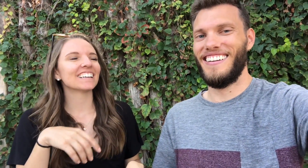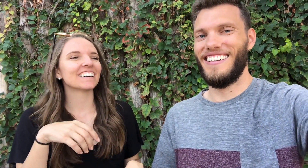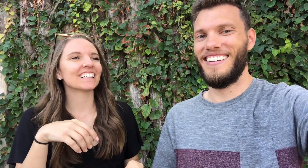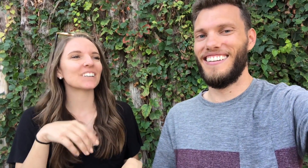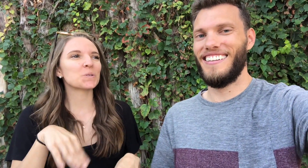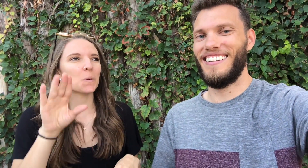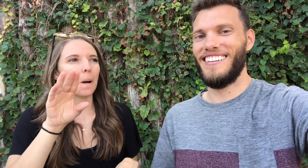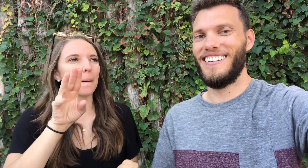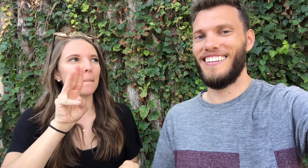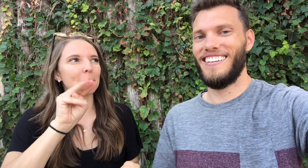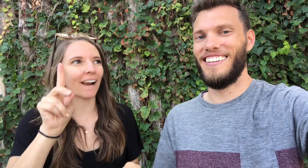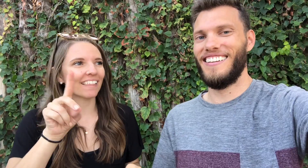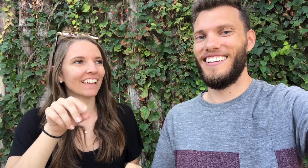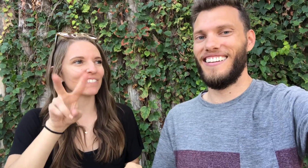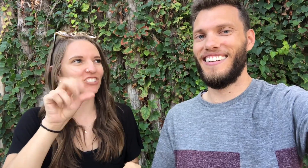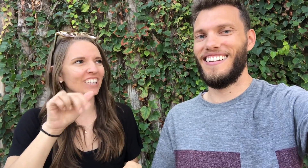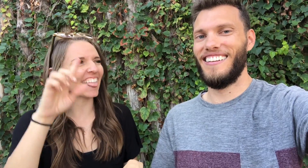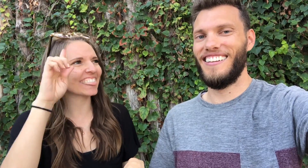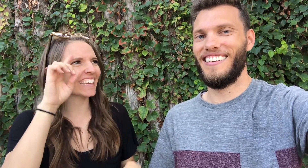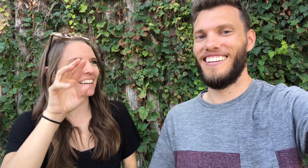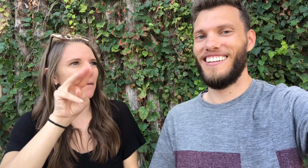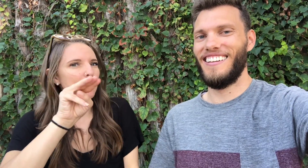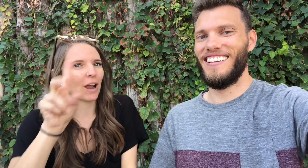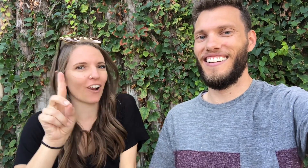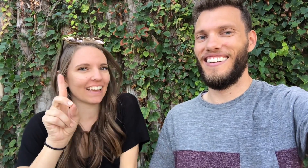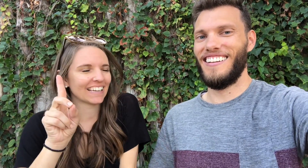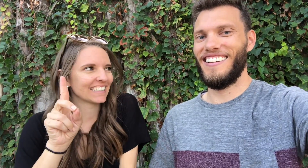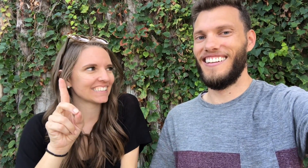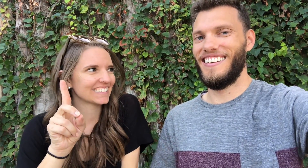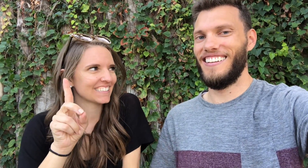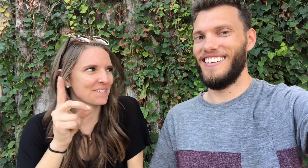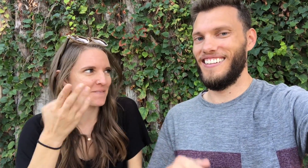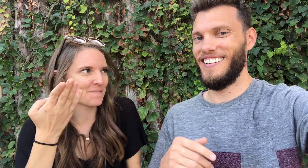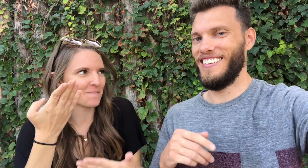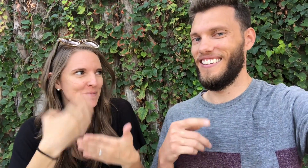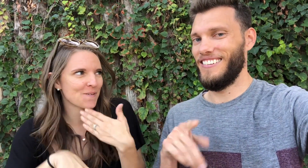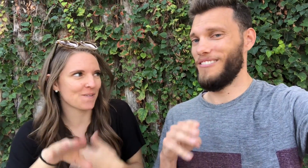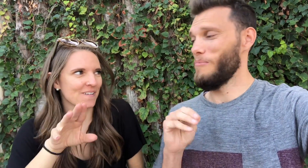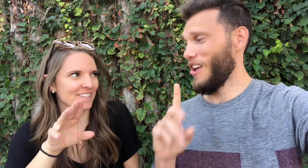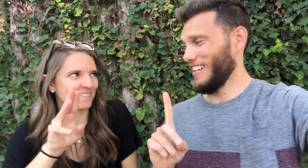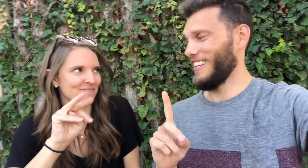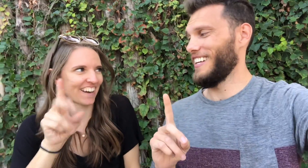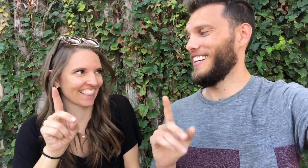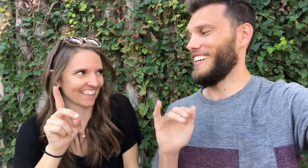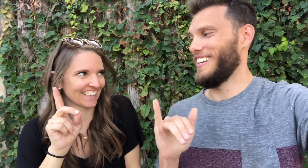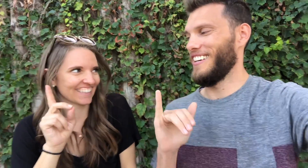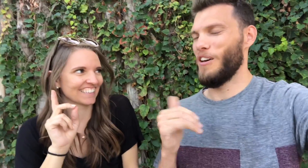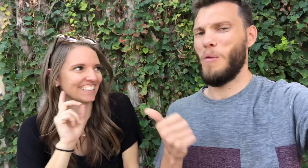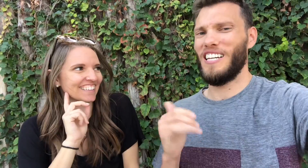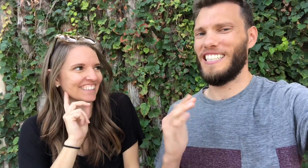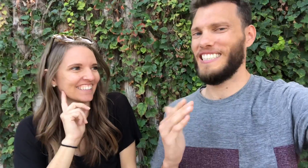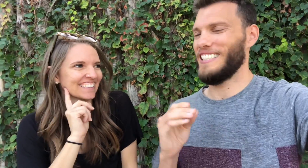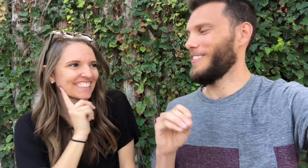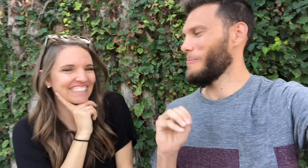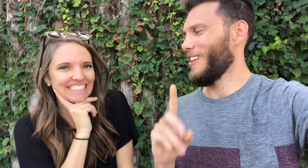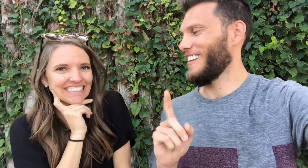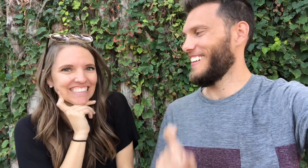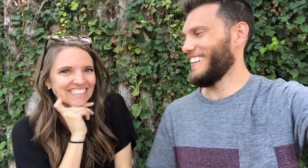And you mentioned Maryland and Virginia a lot. I think Maryland? Born in Maryland? What city?